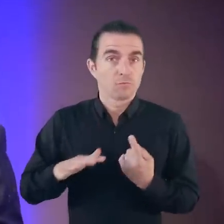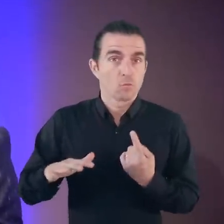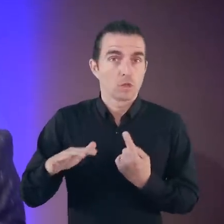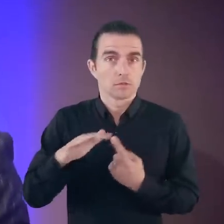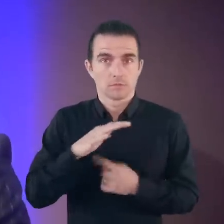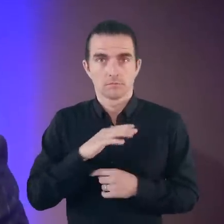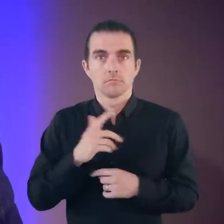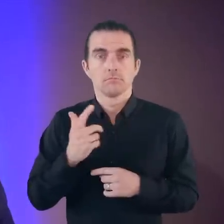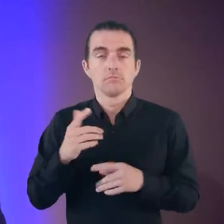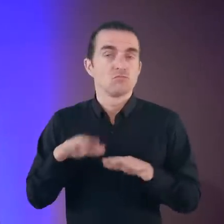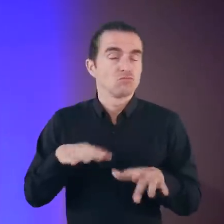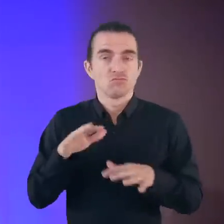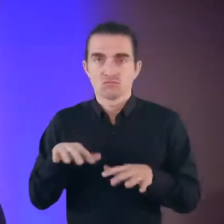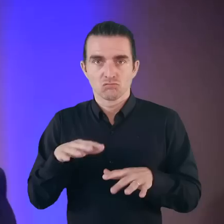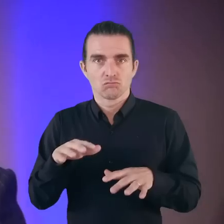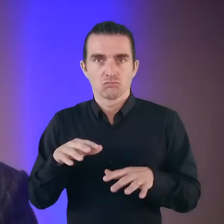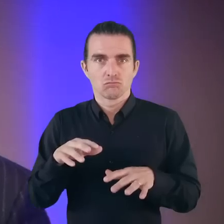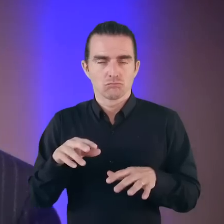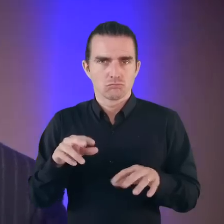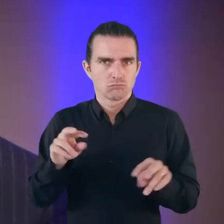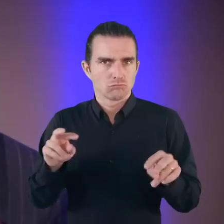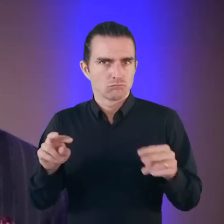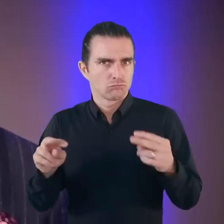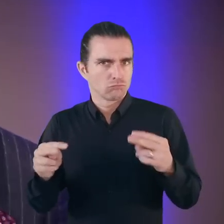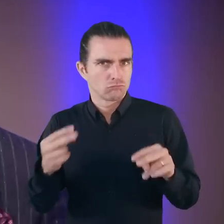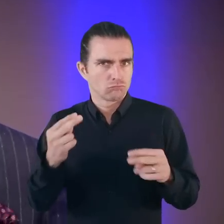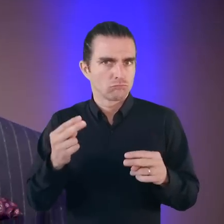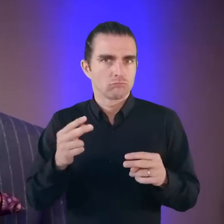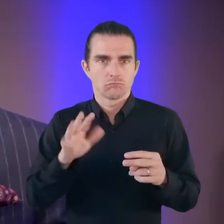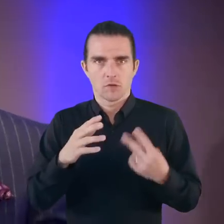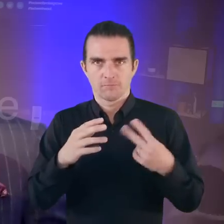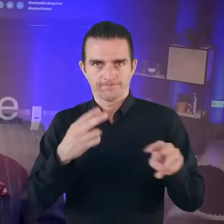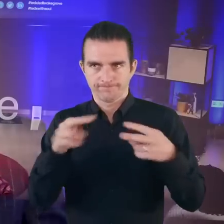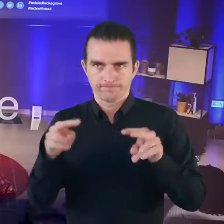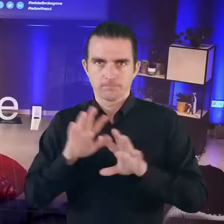Everyone's backs were turned to endure for the moment facing me.